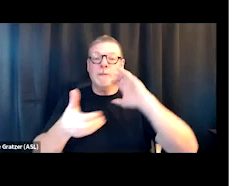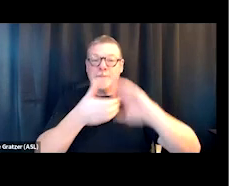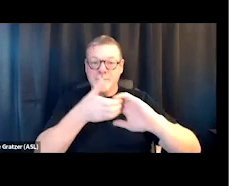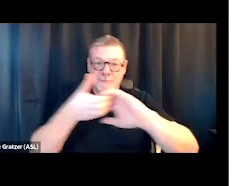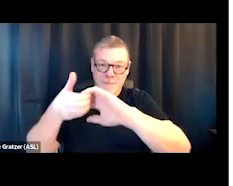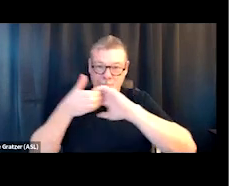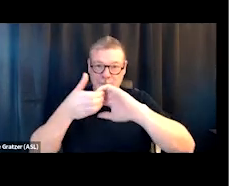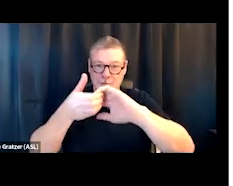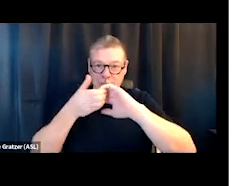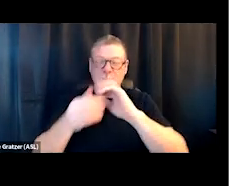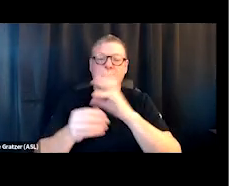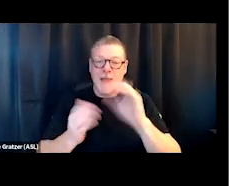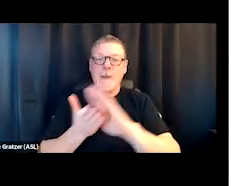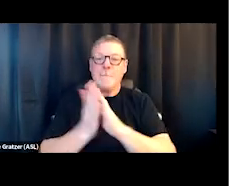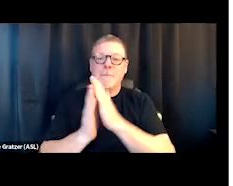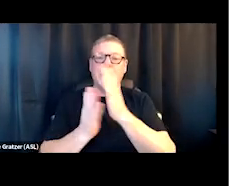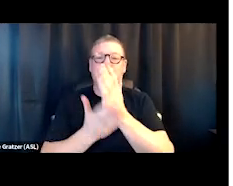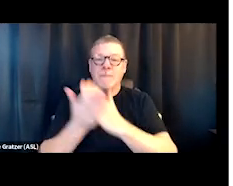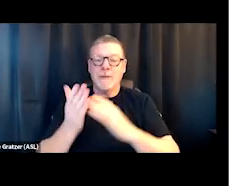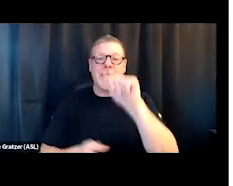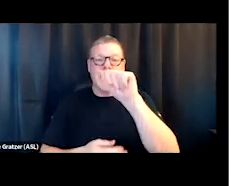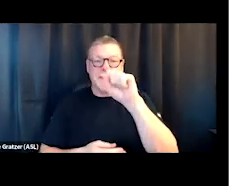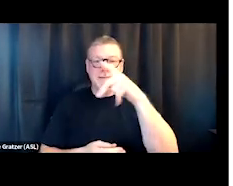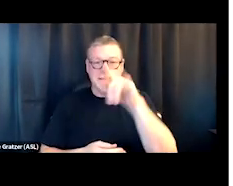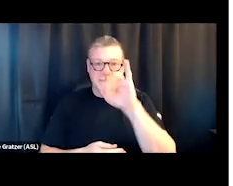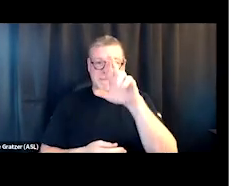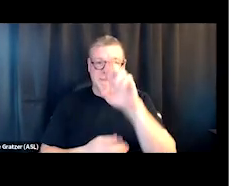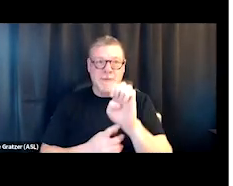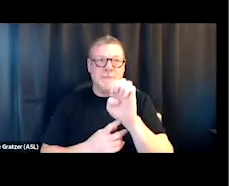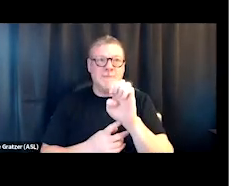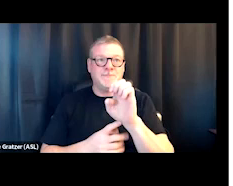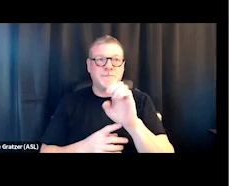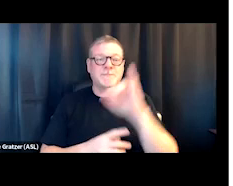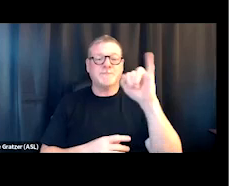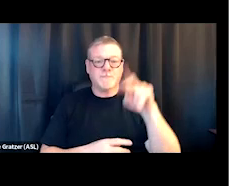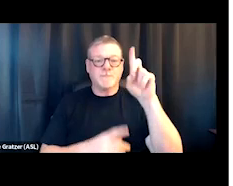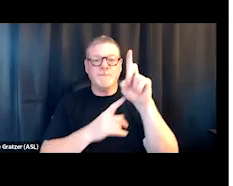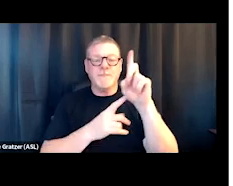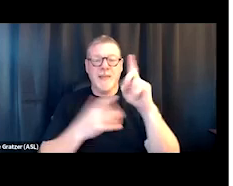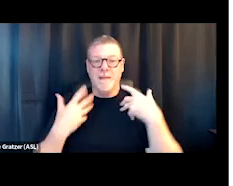and become a subsidiary of Aspire Indiana Health and how that has changed the model